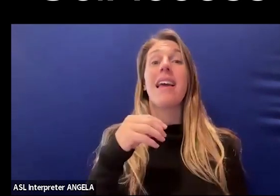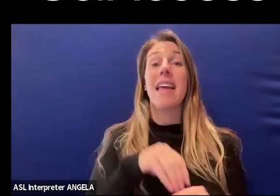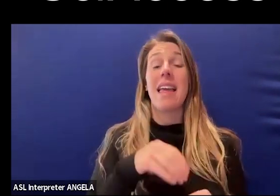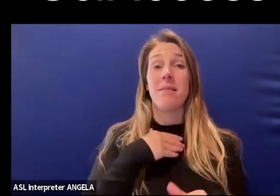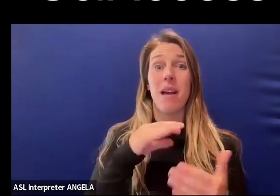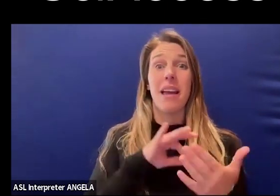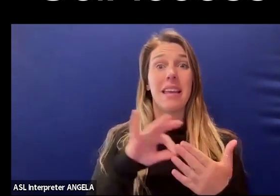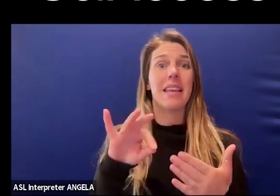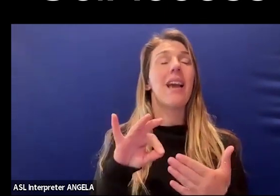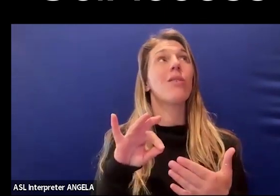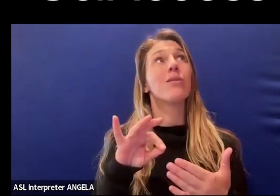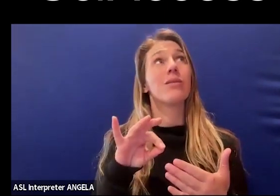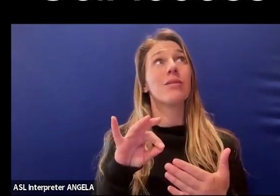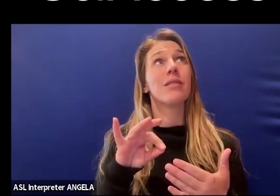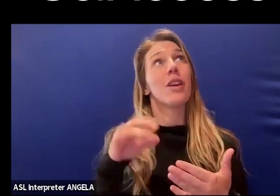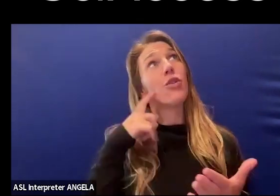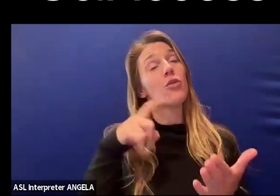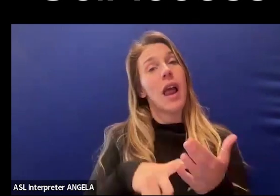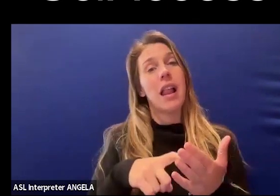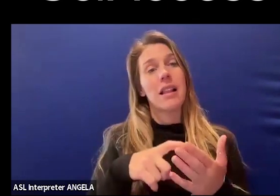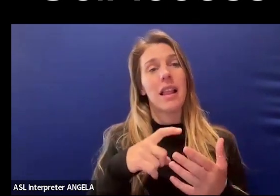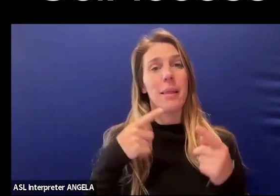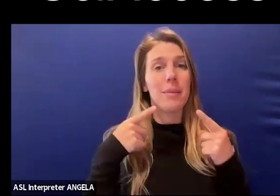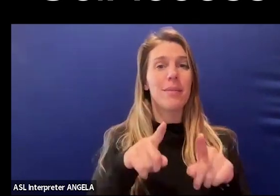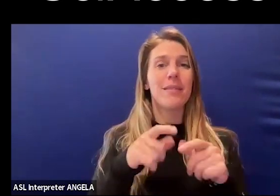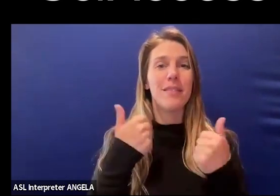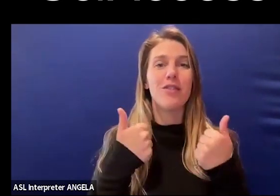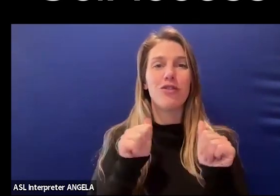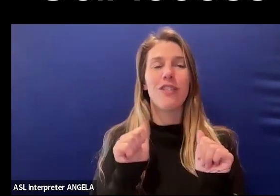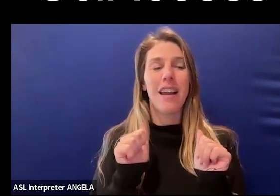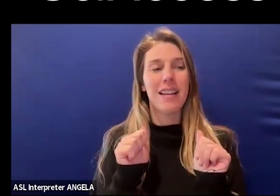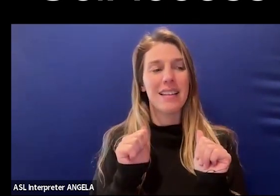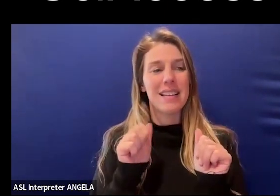by recognizing the perils of trying to diagnose people